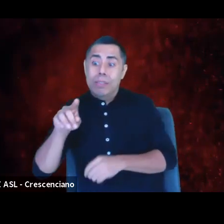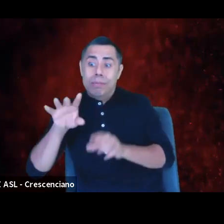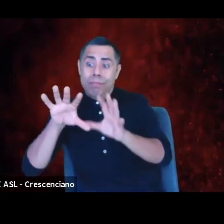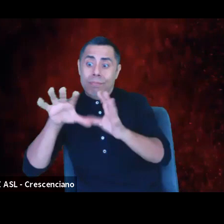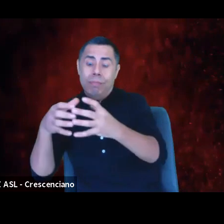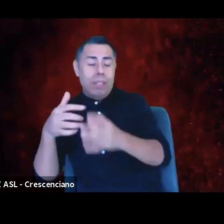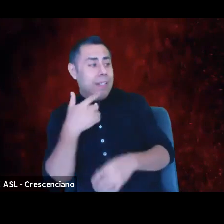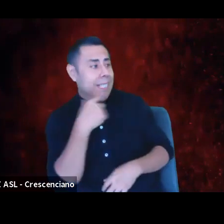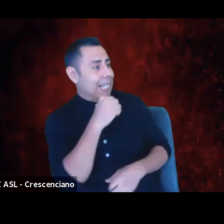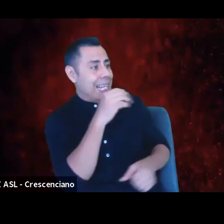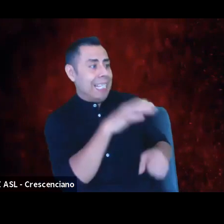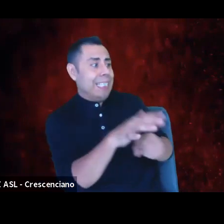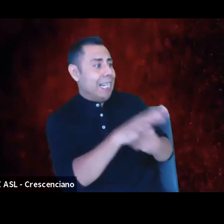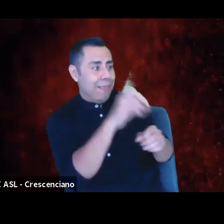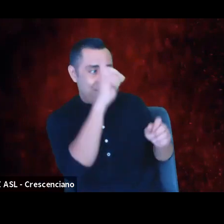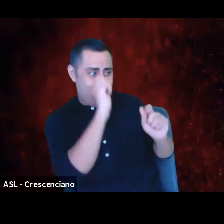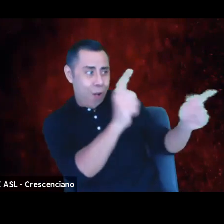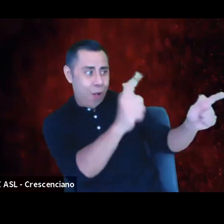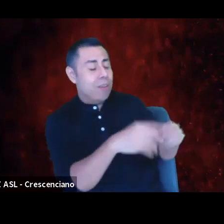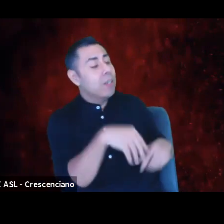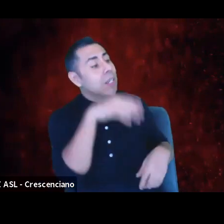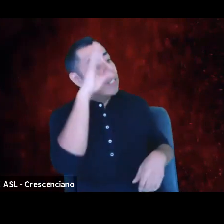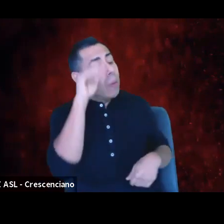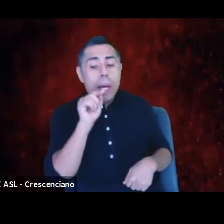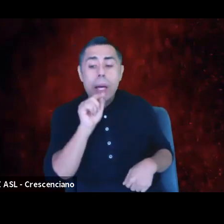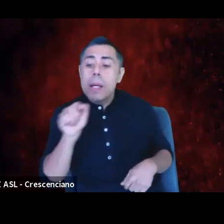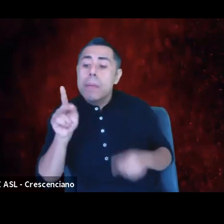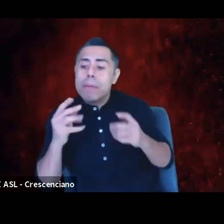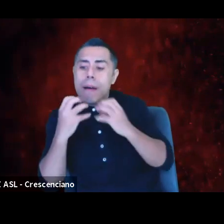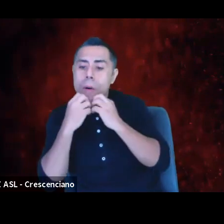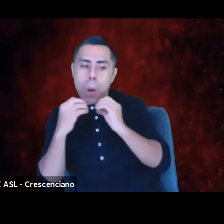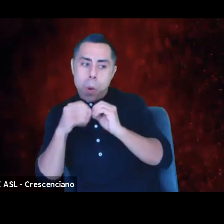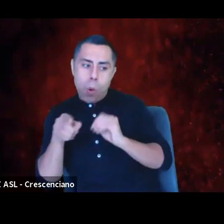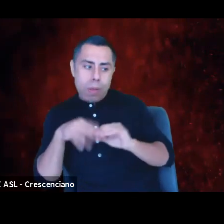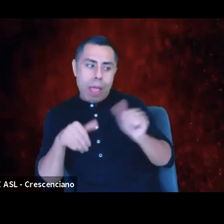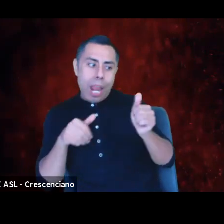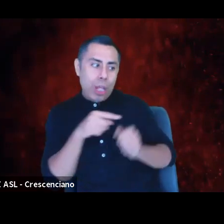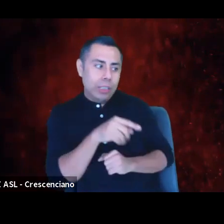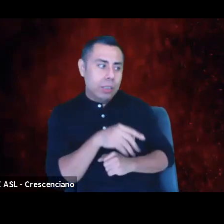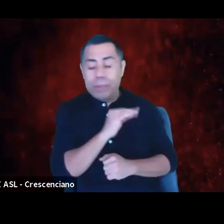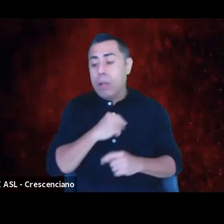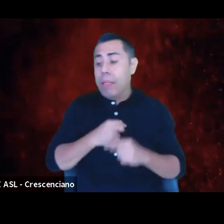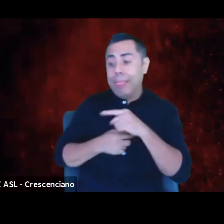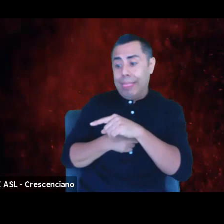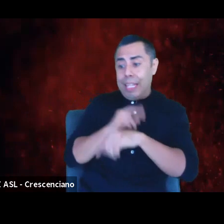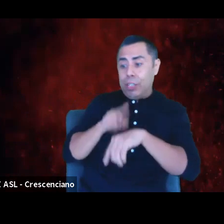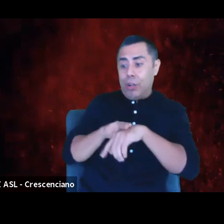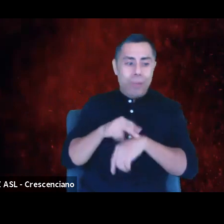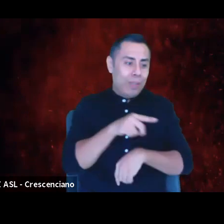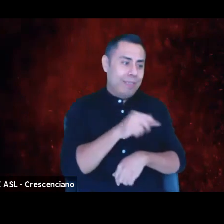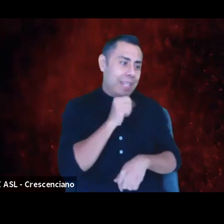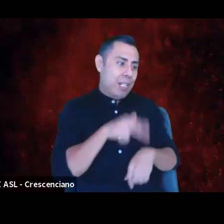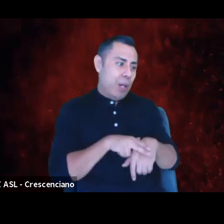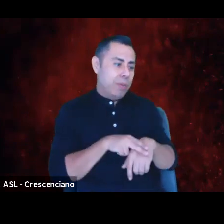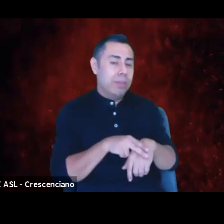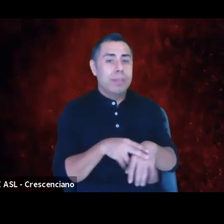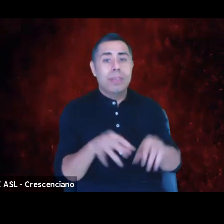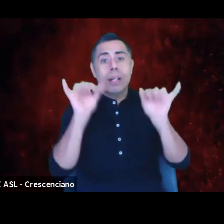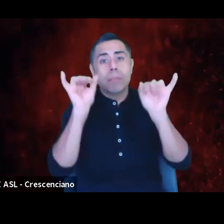some people are more valuable than others, that some things are more normal while others are not just as we as a nation in practice year after year